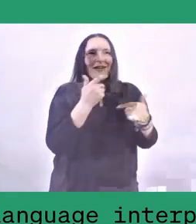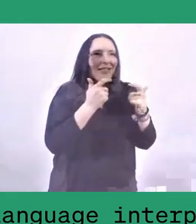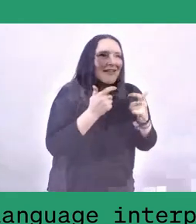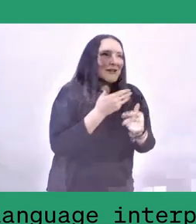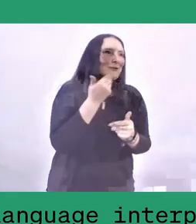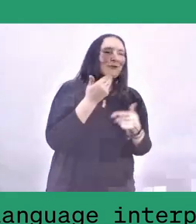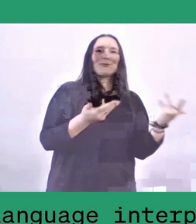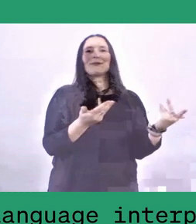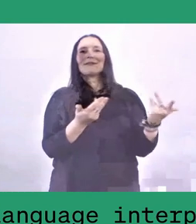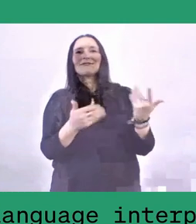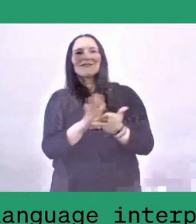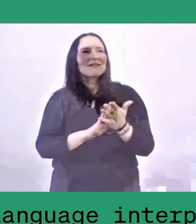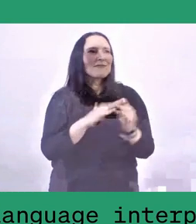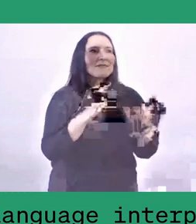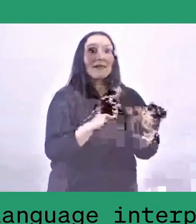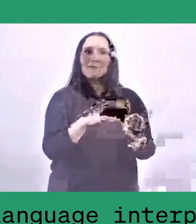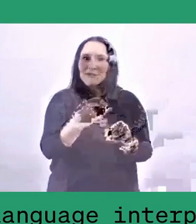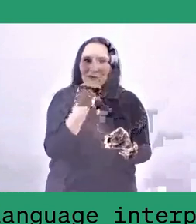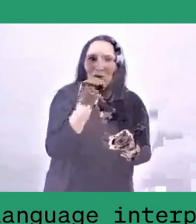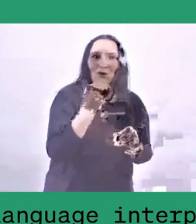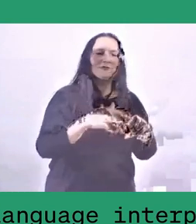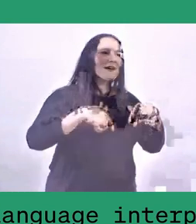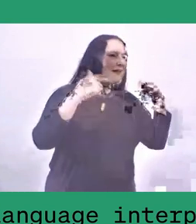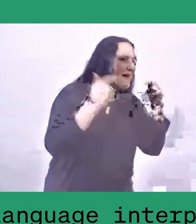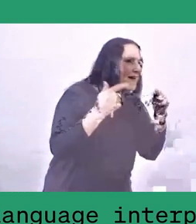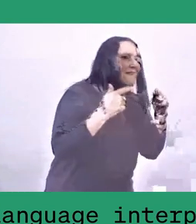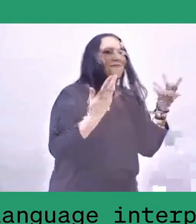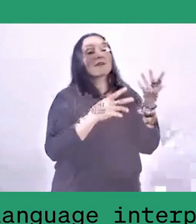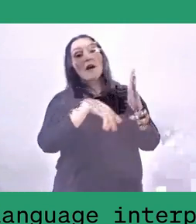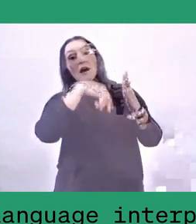there is always laughter, always arts, dance, music.